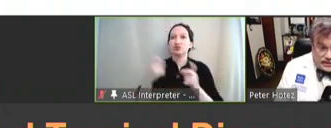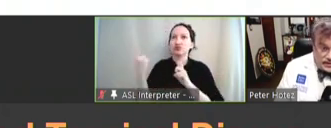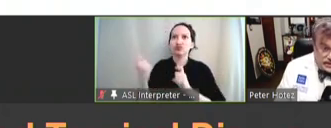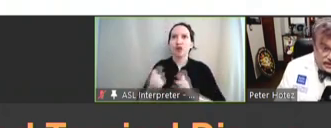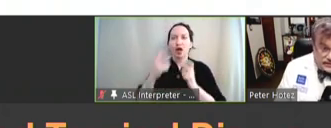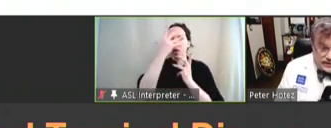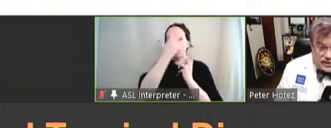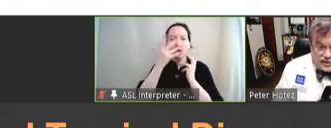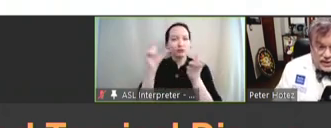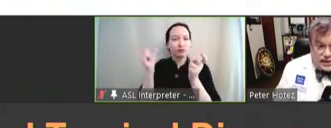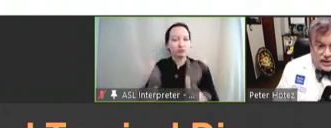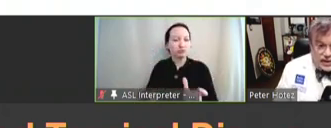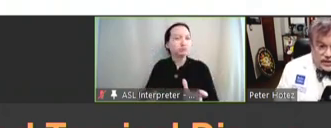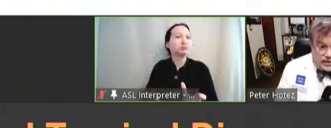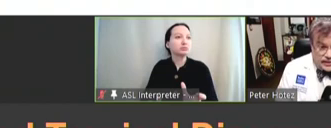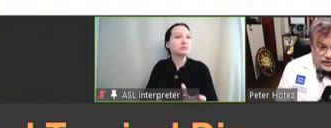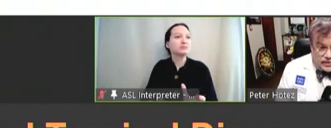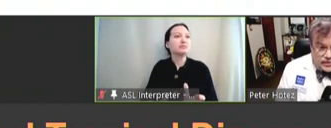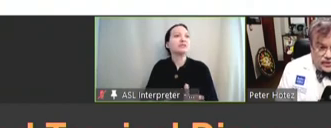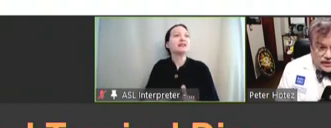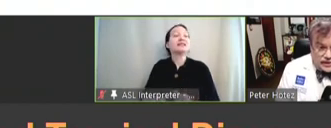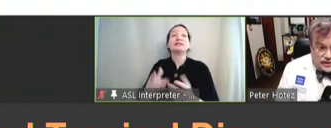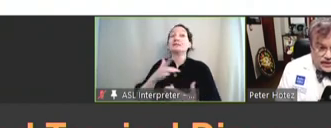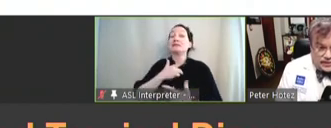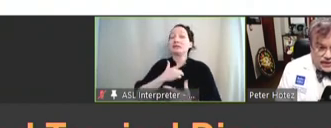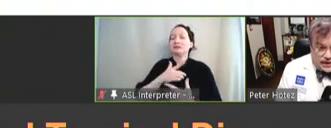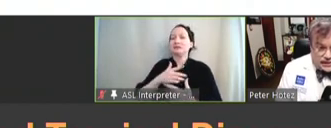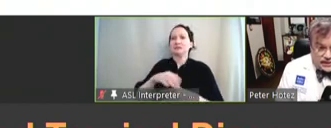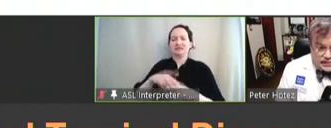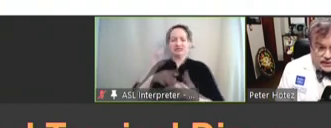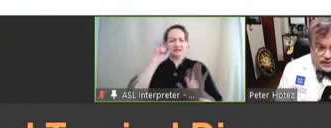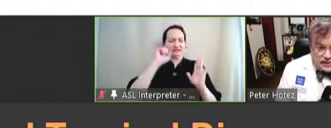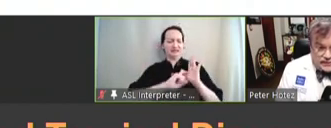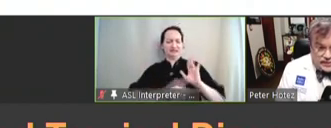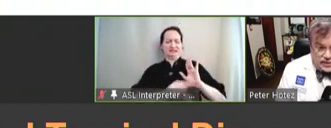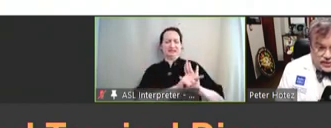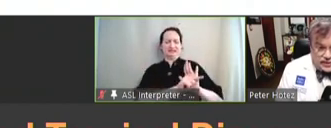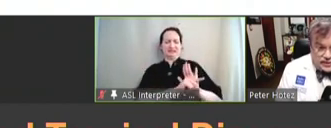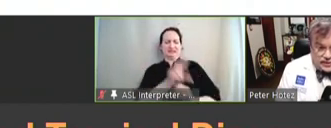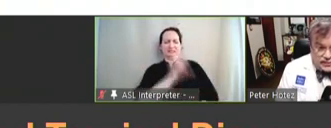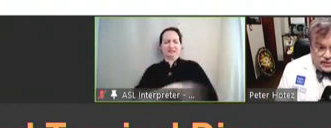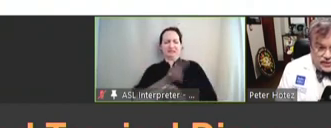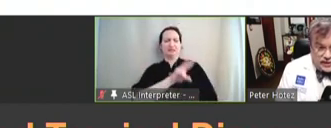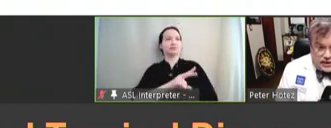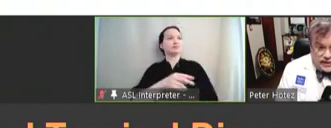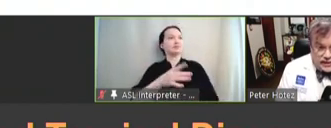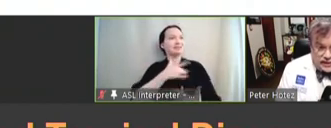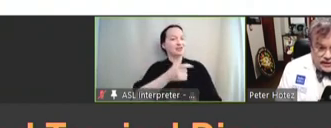they cause disfigurement, they're also quite stigmatizing, especially for girls and women. And